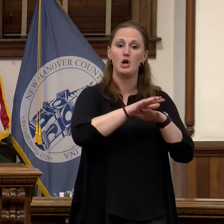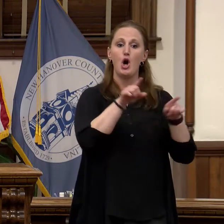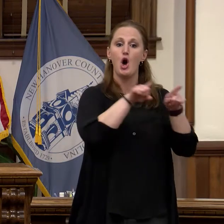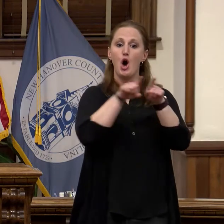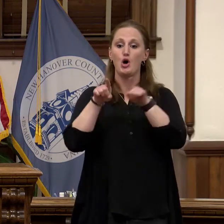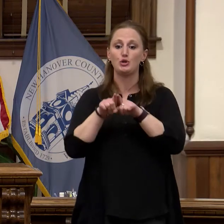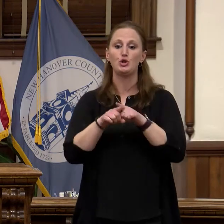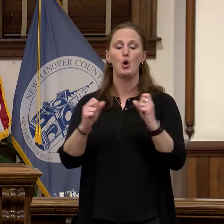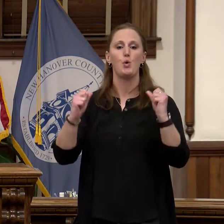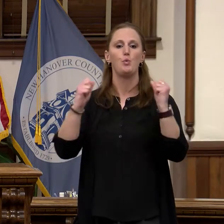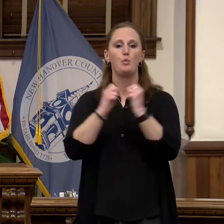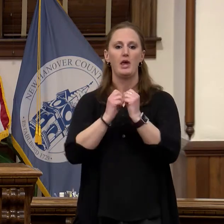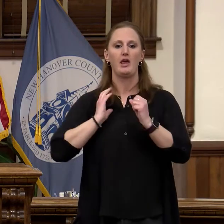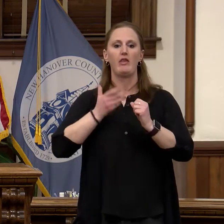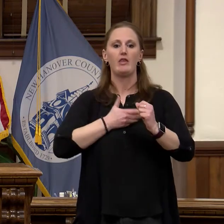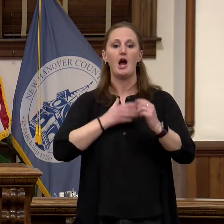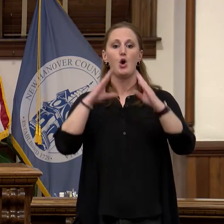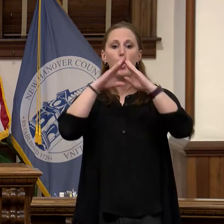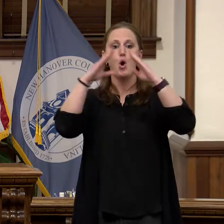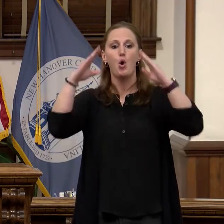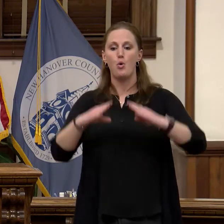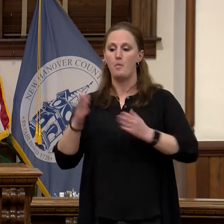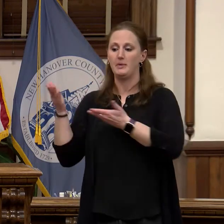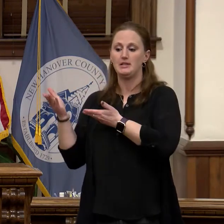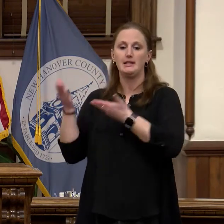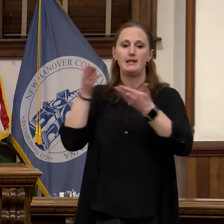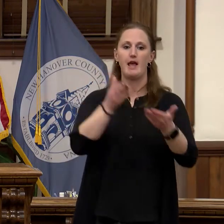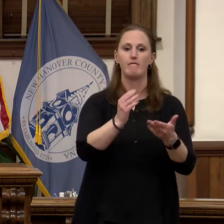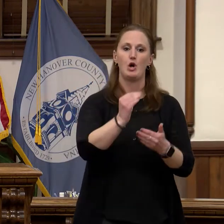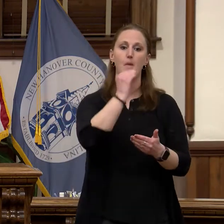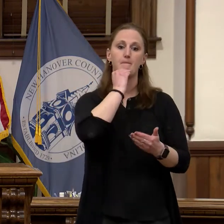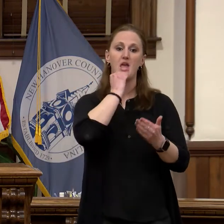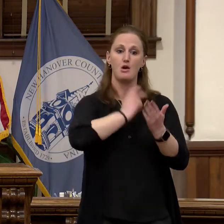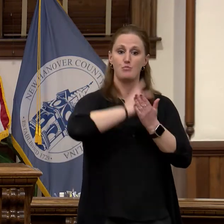delivered meal volunteers and tested smoke detectors in homes of our older